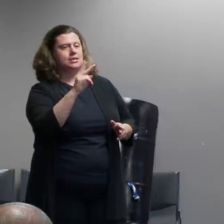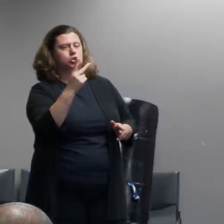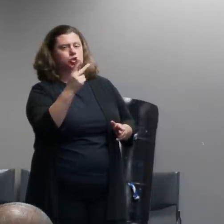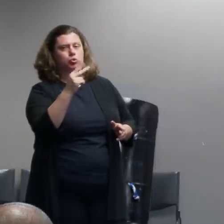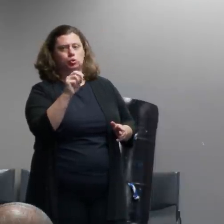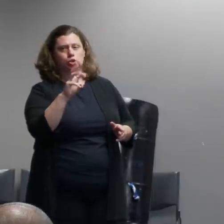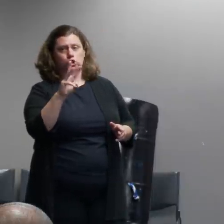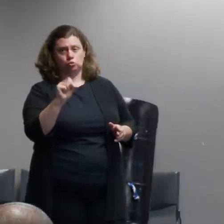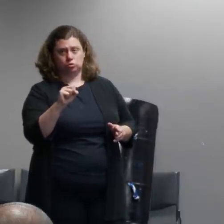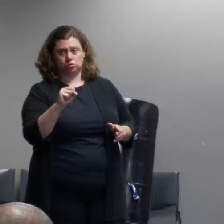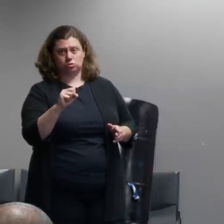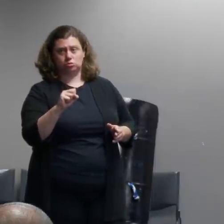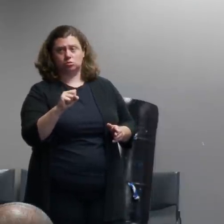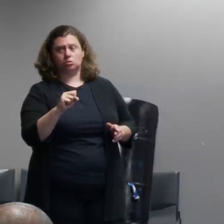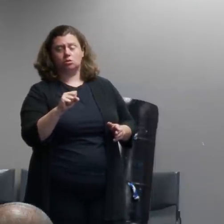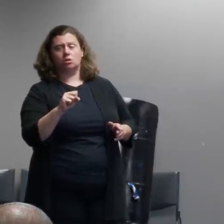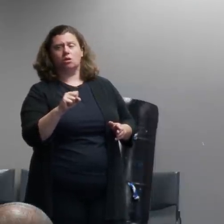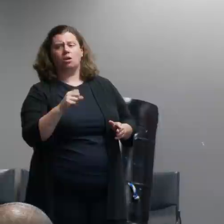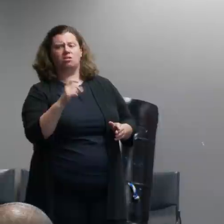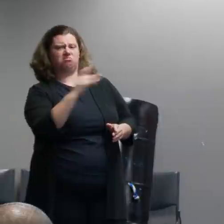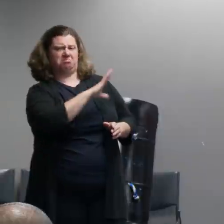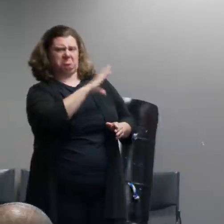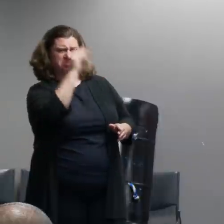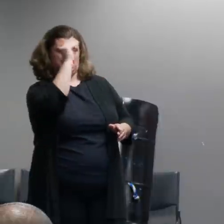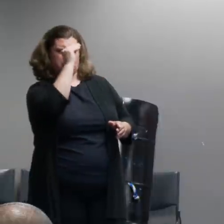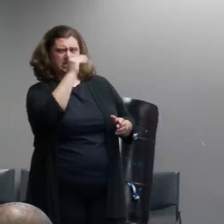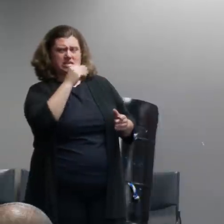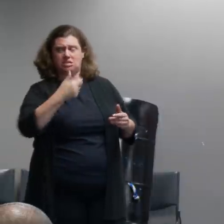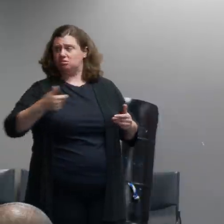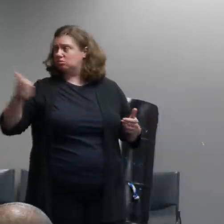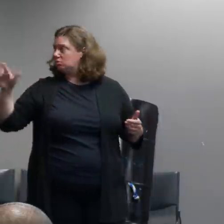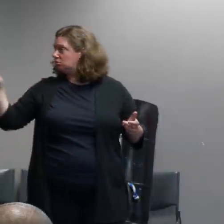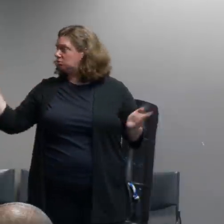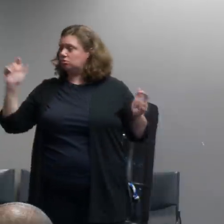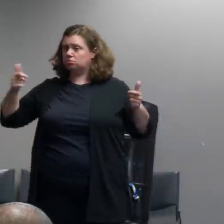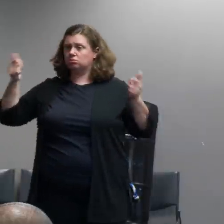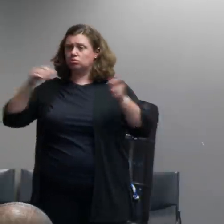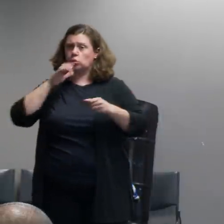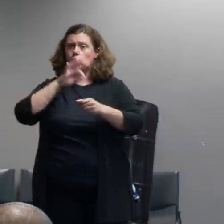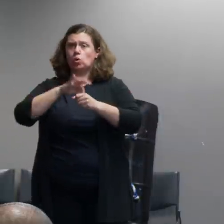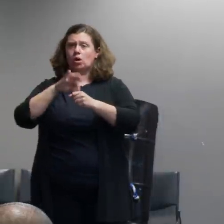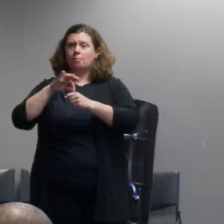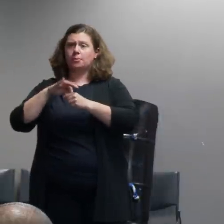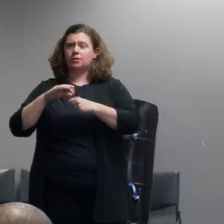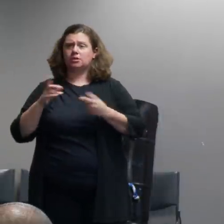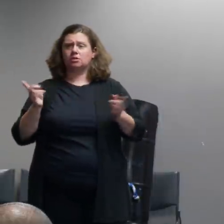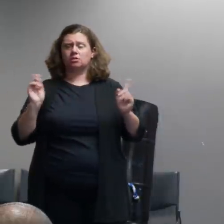or opinions from elected officials keeping portland police from holding